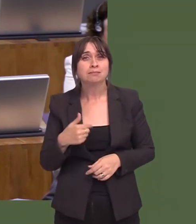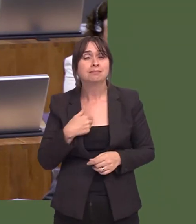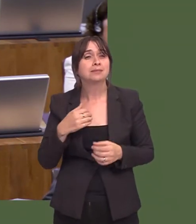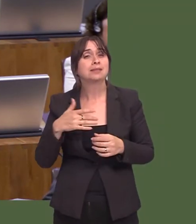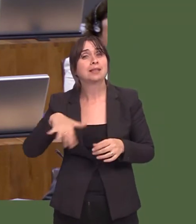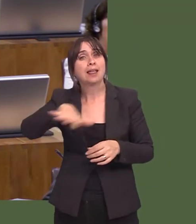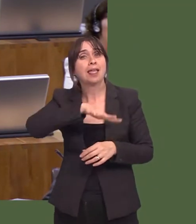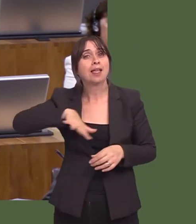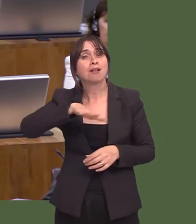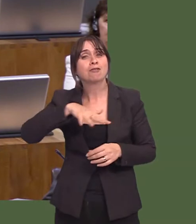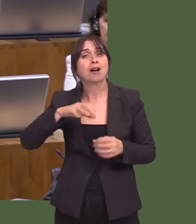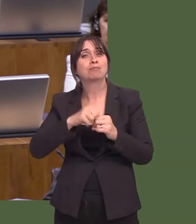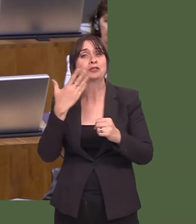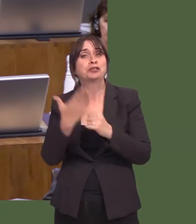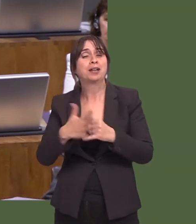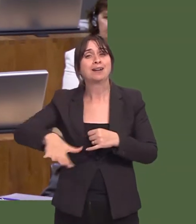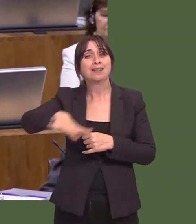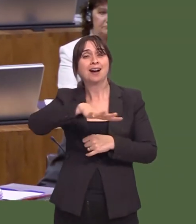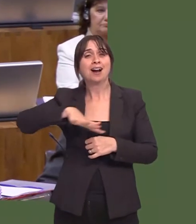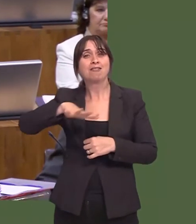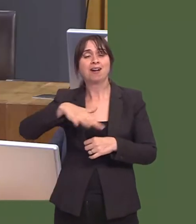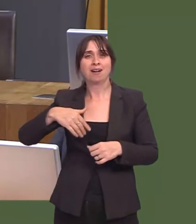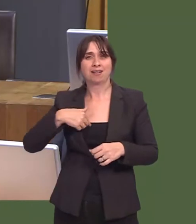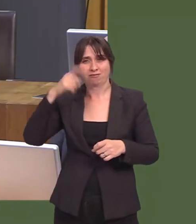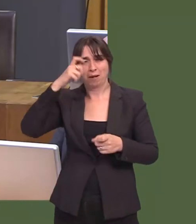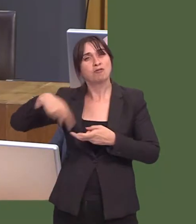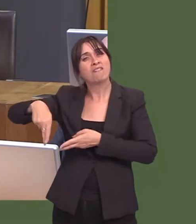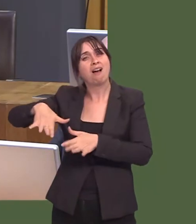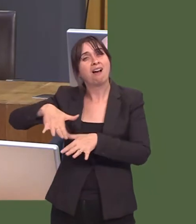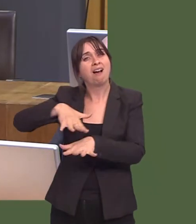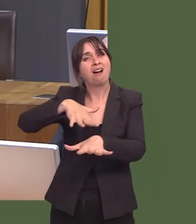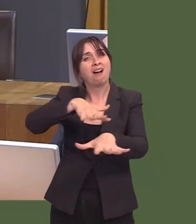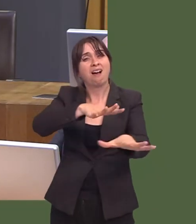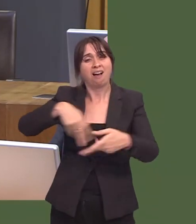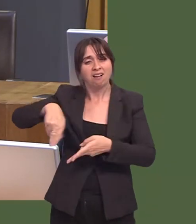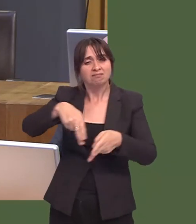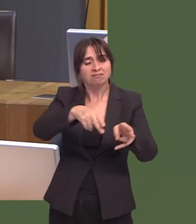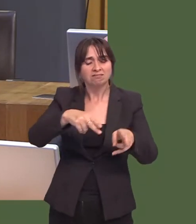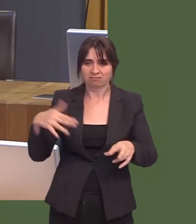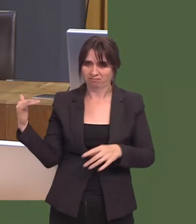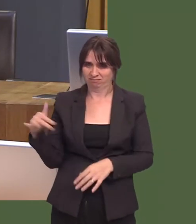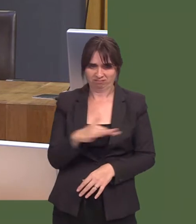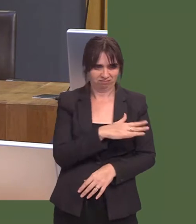i mewn iír afonóglo, lipsticóroedd popeth yn mynd i mewn iír afon, ac o achos hynny, roedd yr afon yn goch ac yn wyrdd.